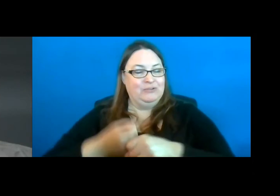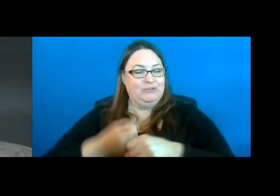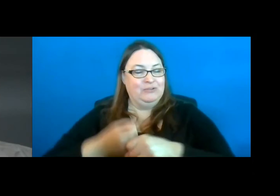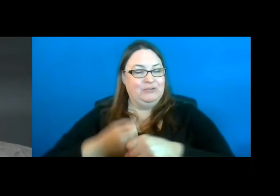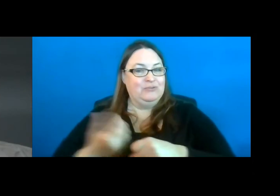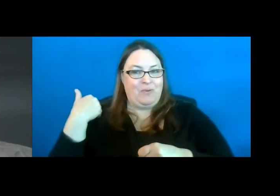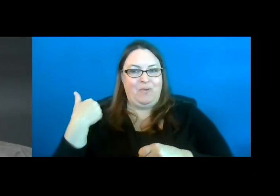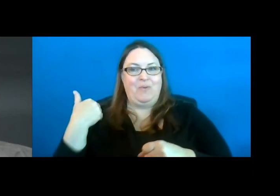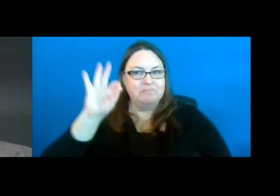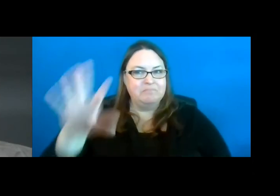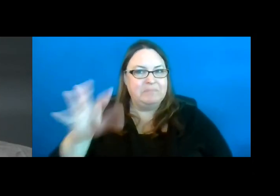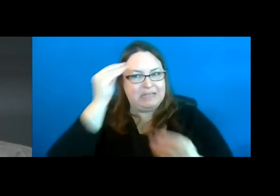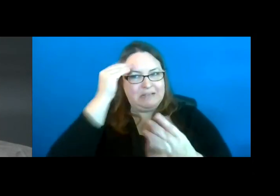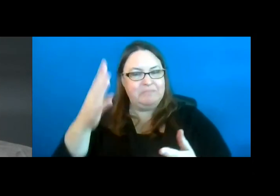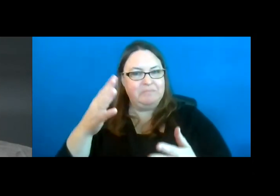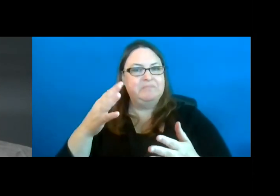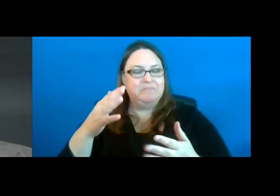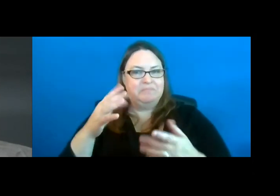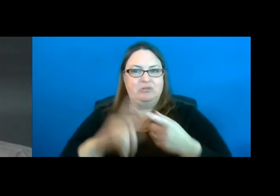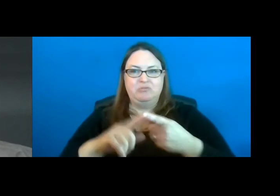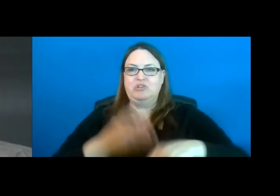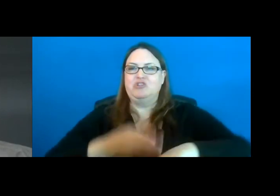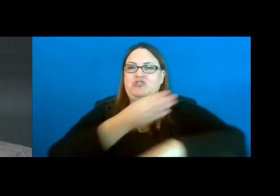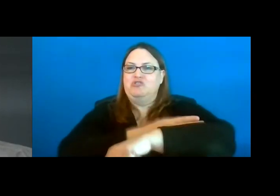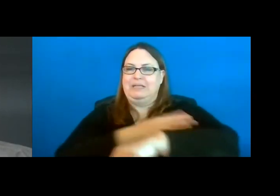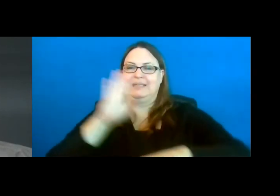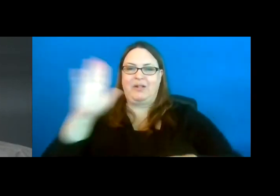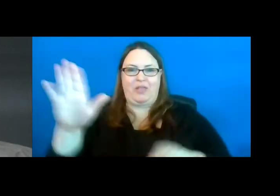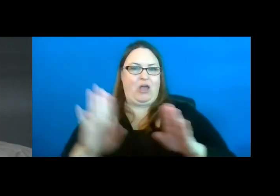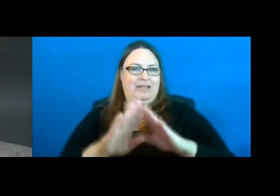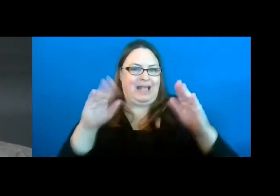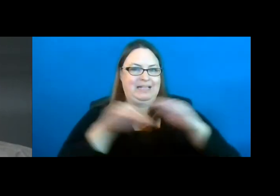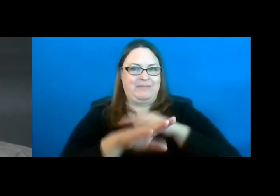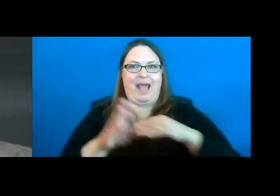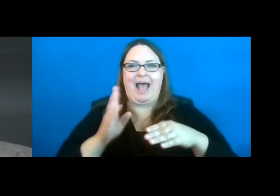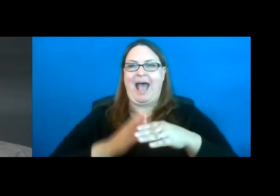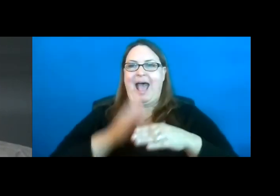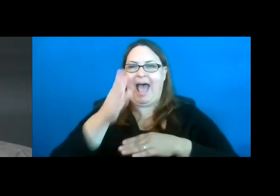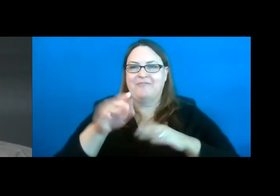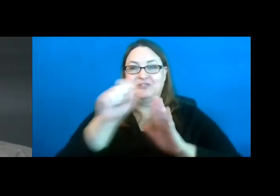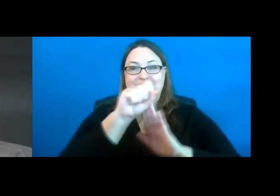could be done on Belle Isle to increase accessibility. This is after the state took it over.